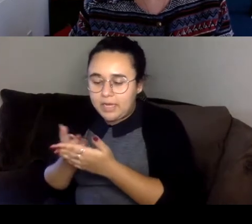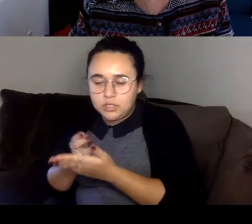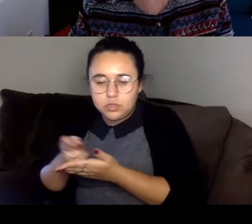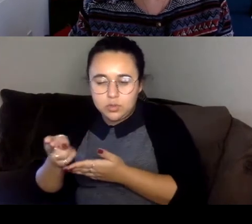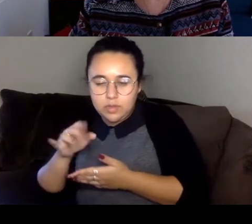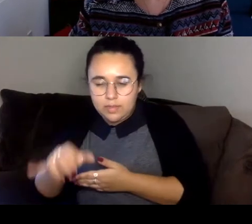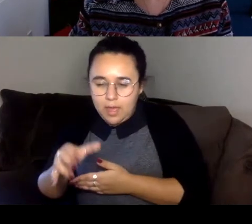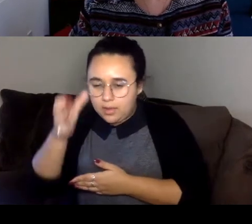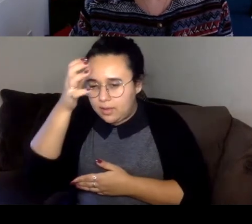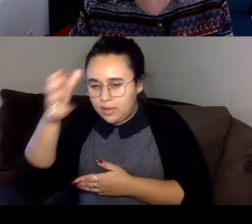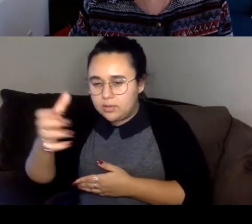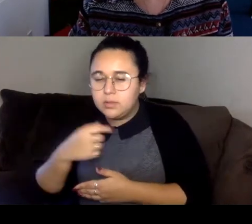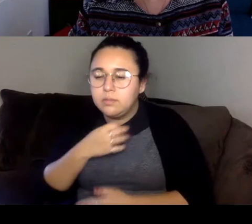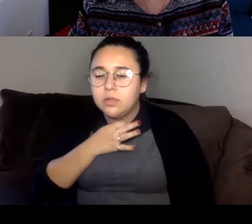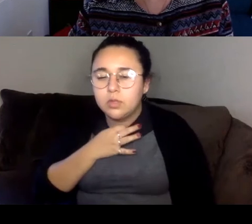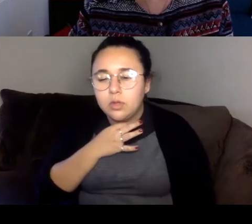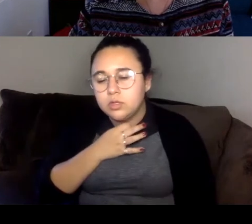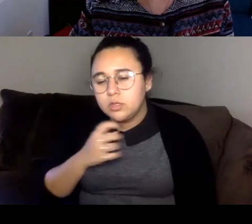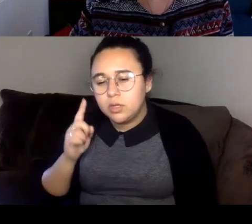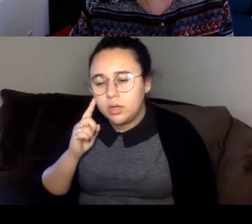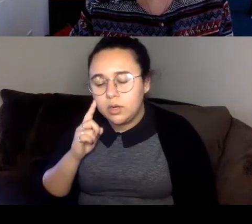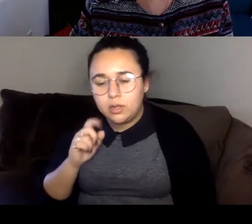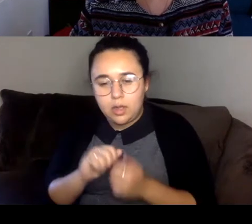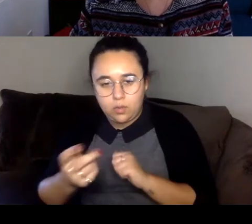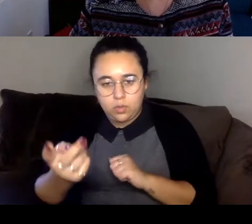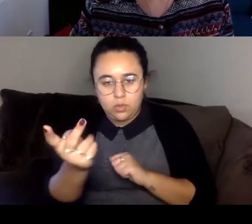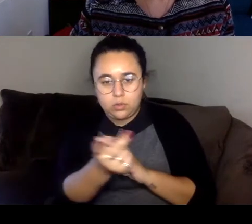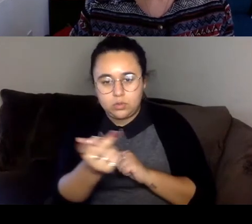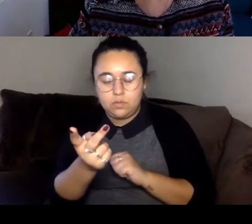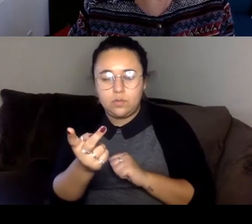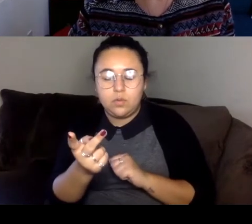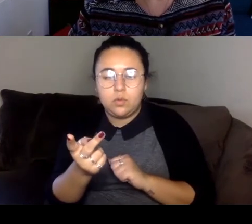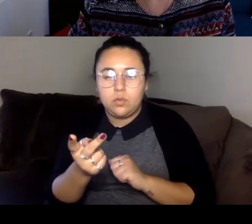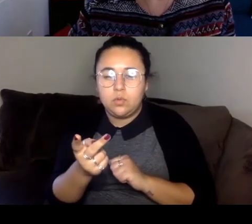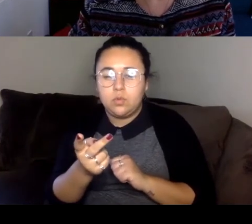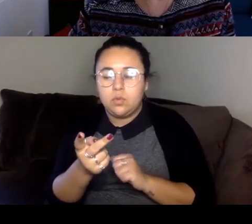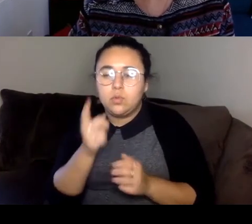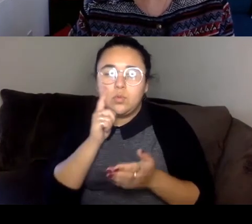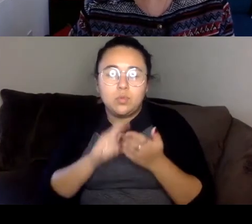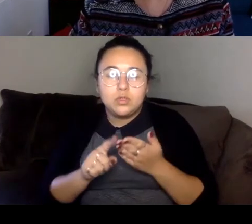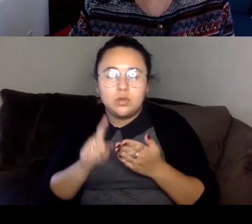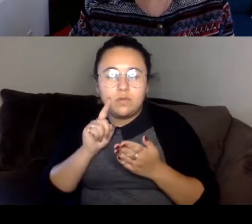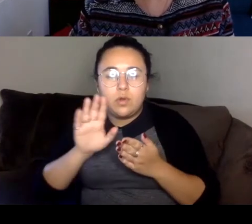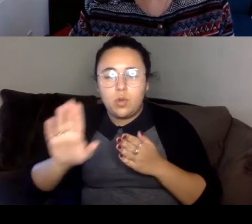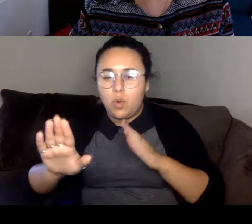And I'm curious in hearing kind of how you both research for these books, um, you know,